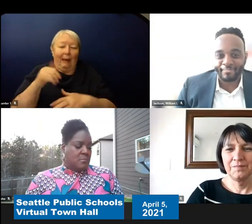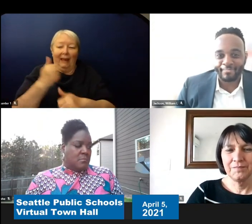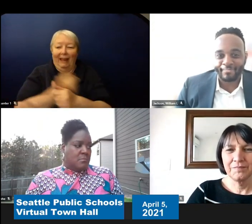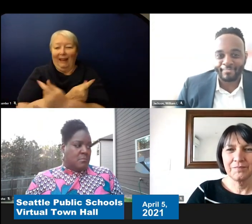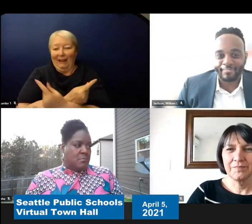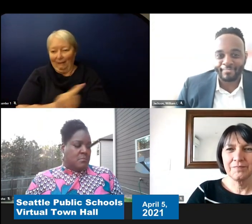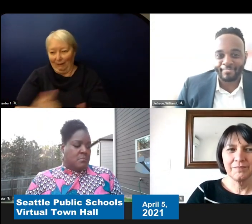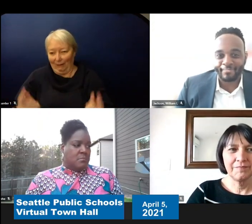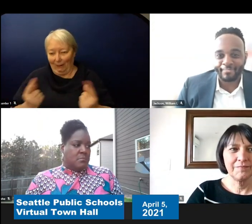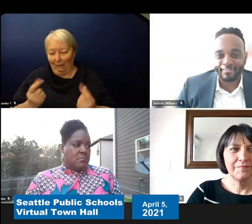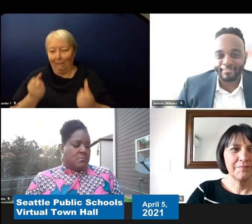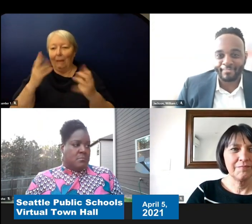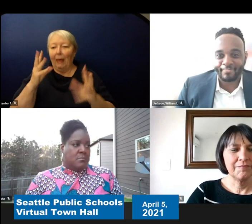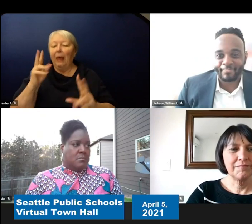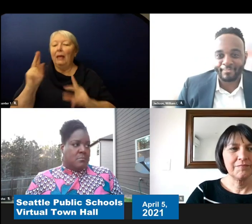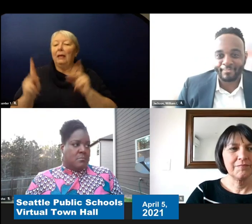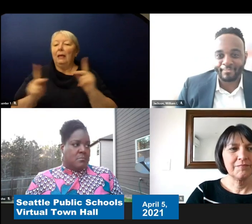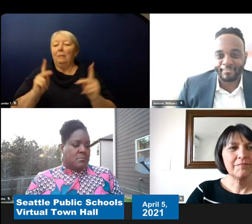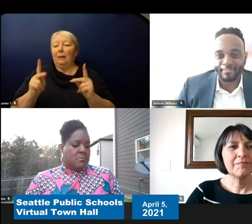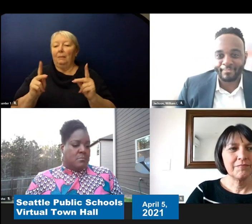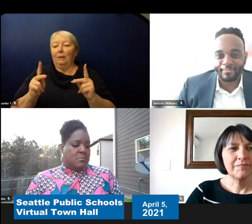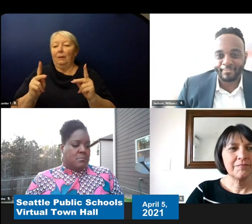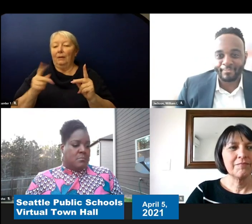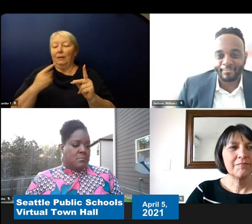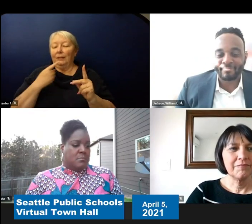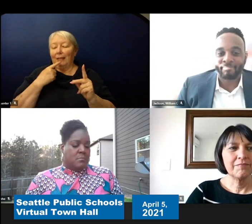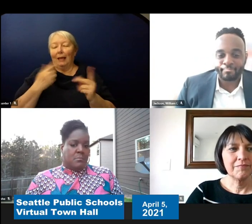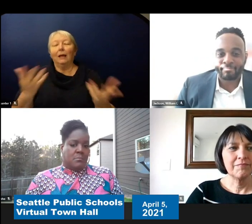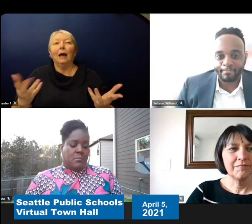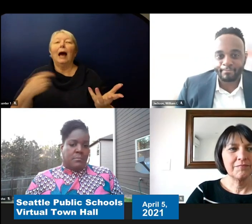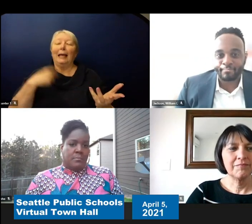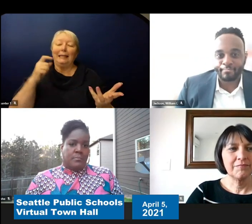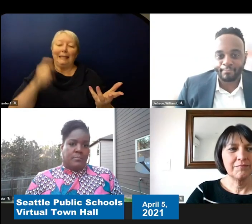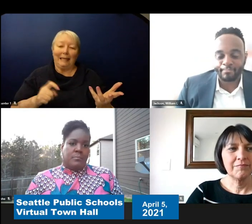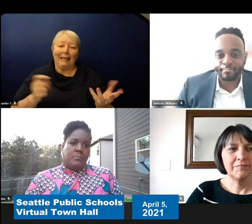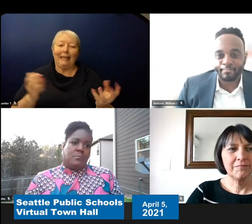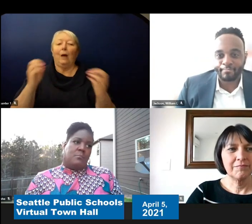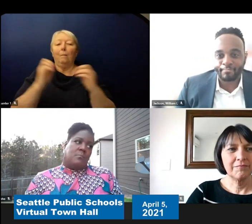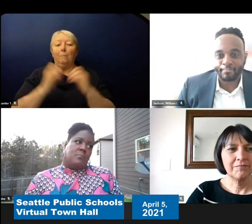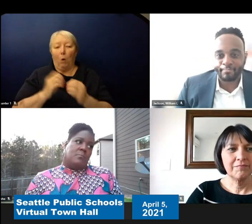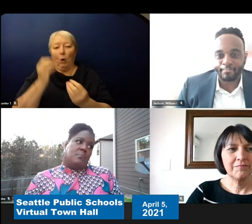of like I need more information. And and there's also people that probably aren't filling